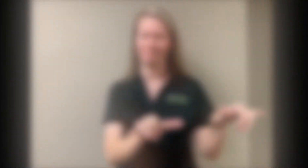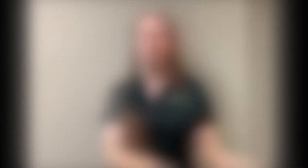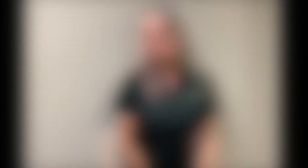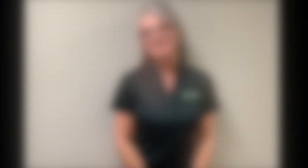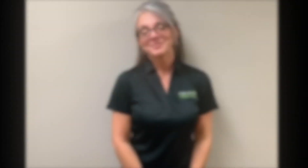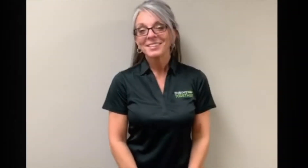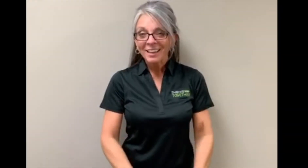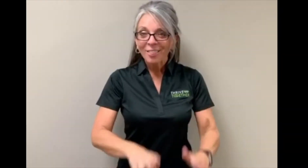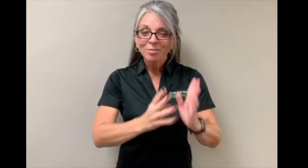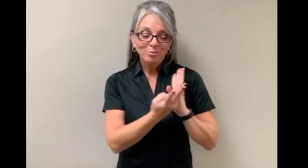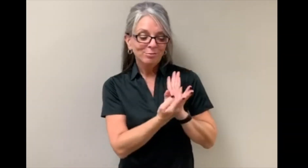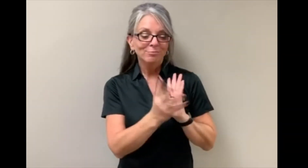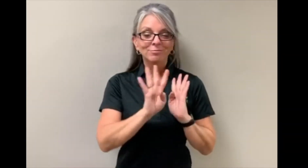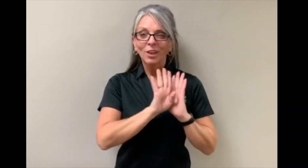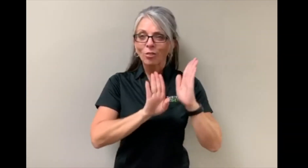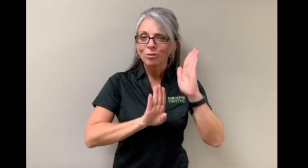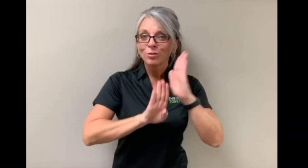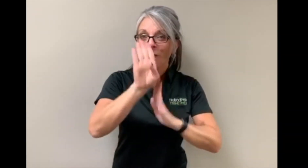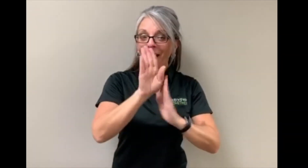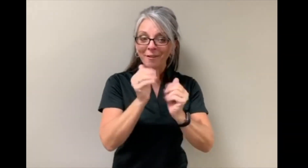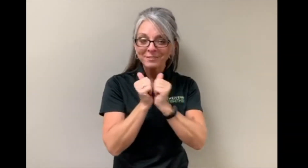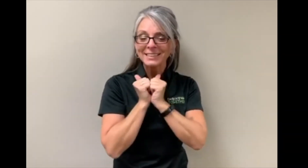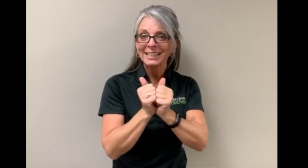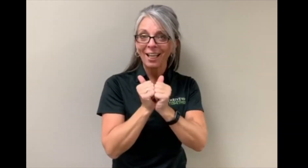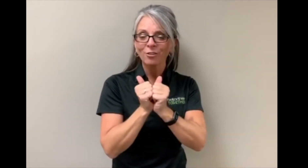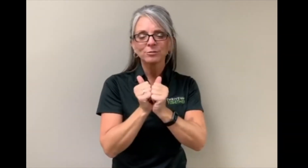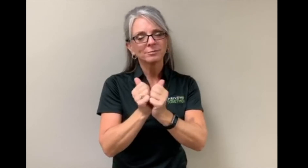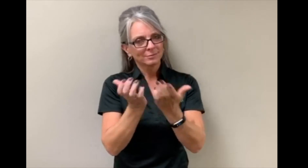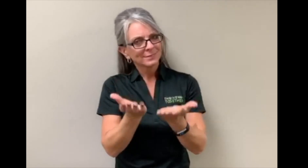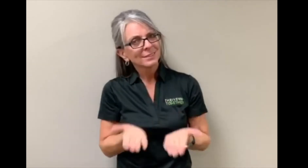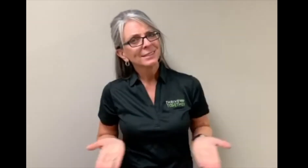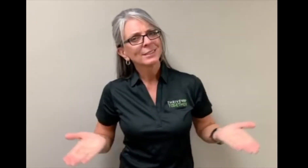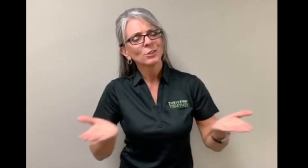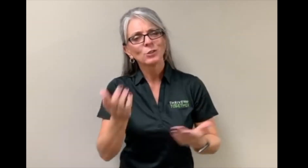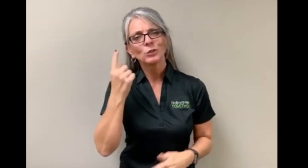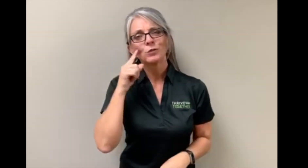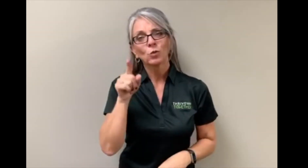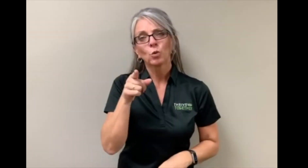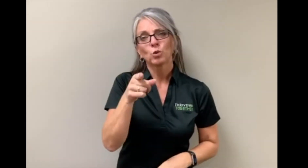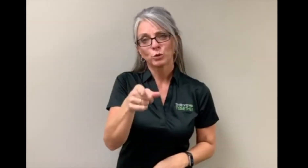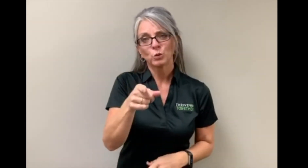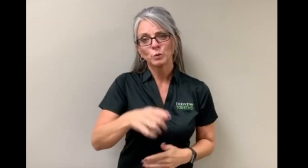Thrive Together is here for you.